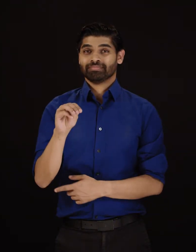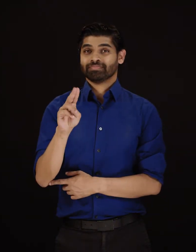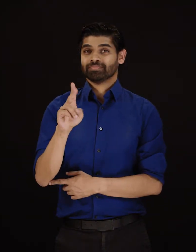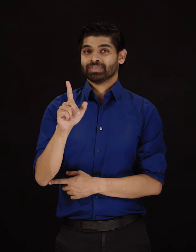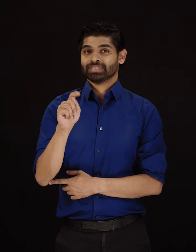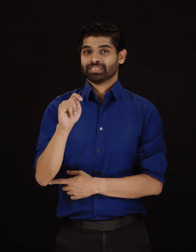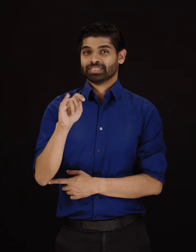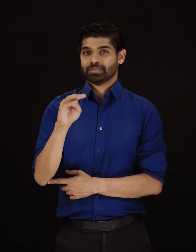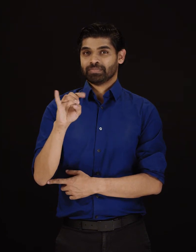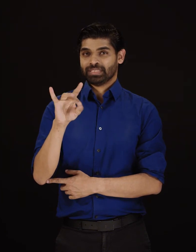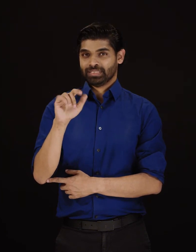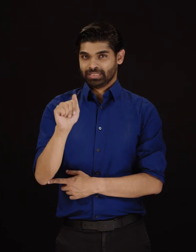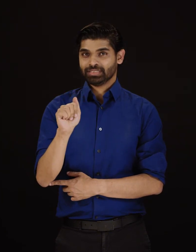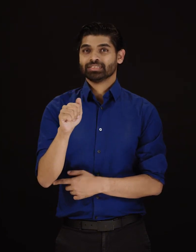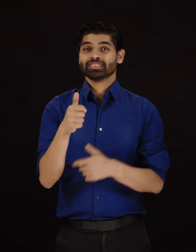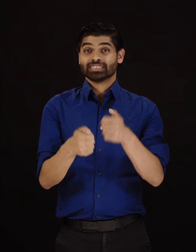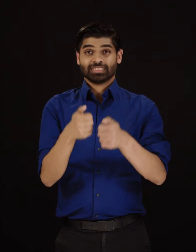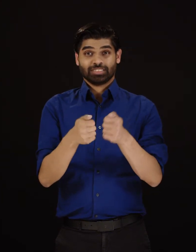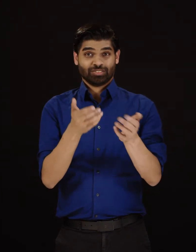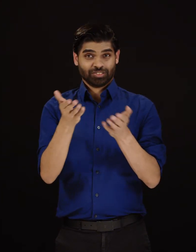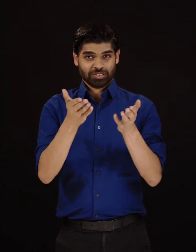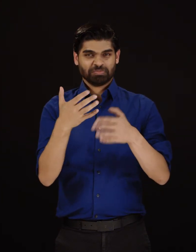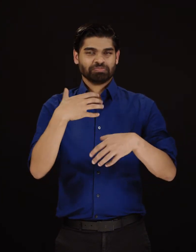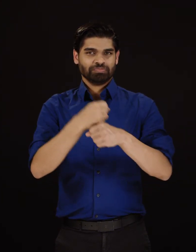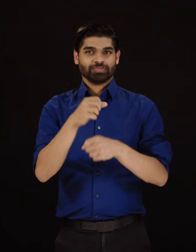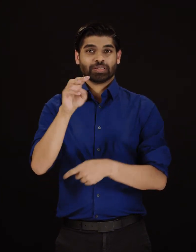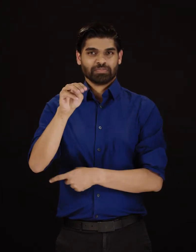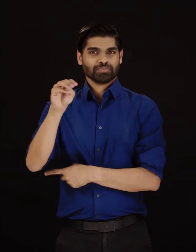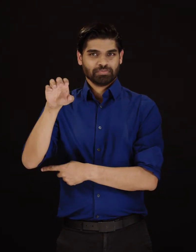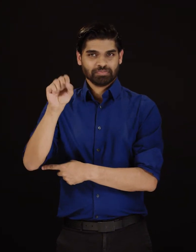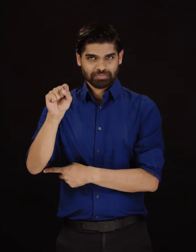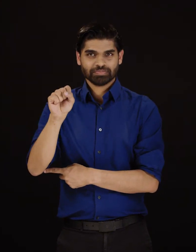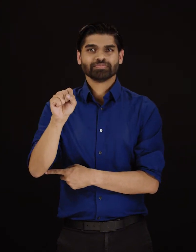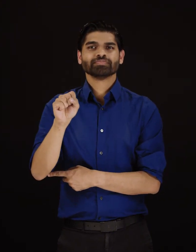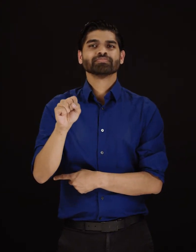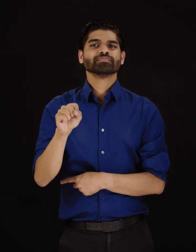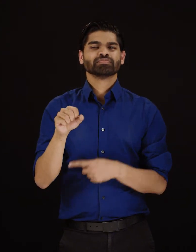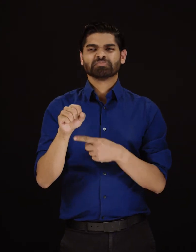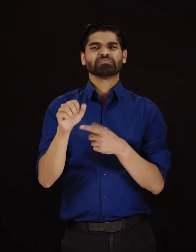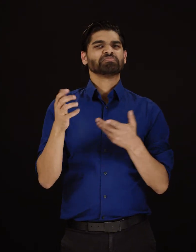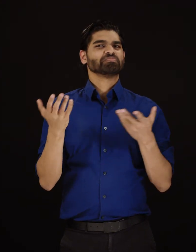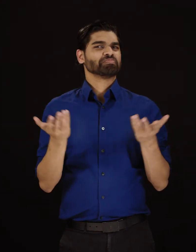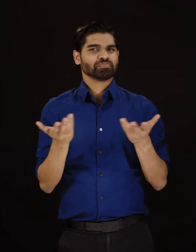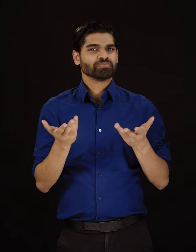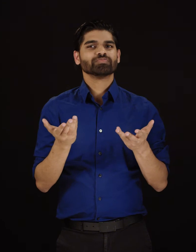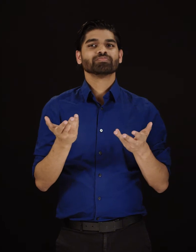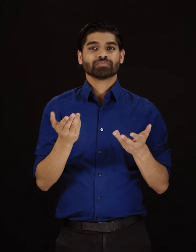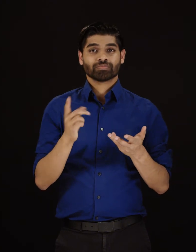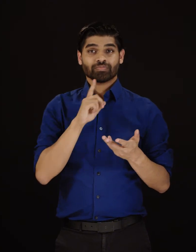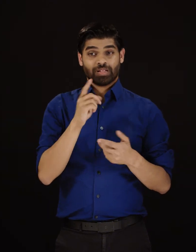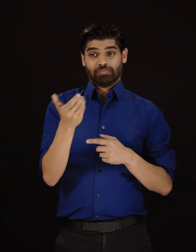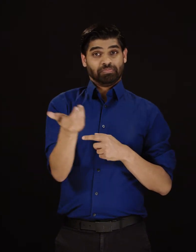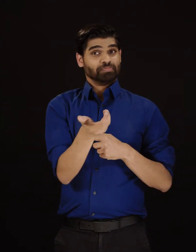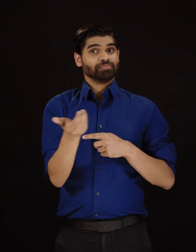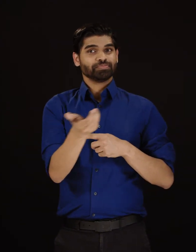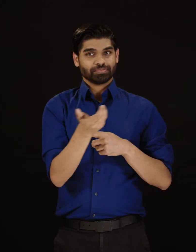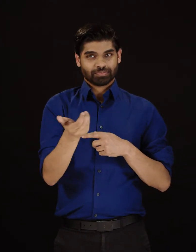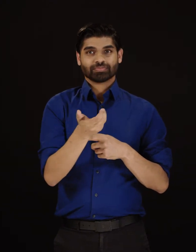MMS (Multimedia Messaging Service) allows for the sending of a text message that includes multimedia content, such as a